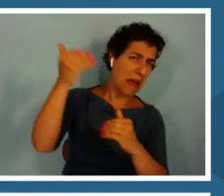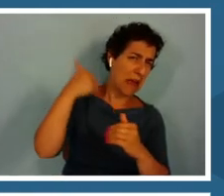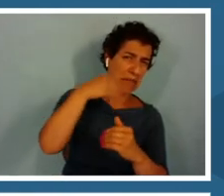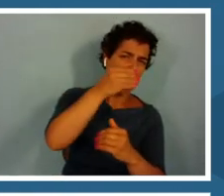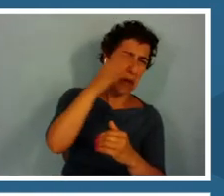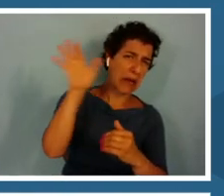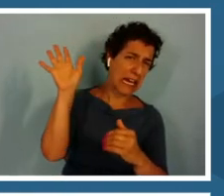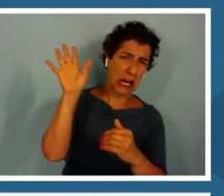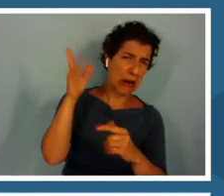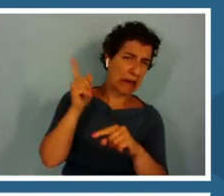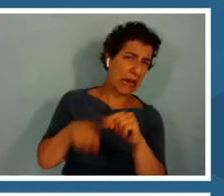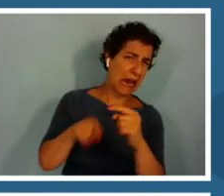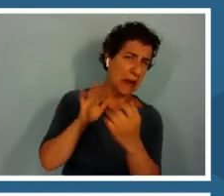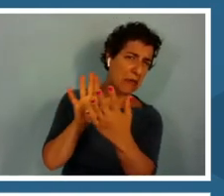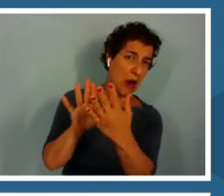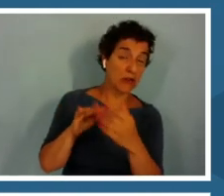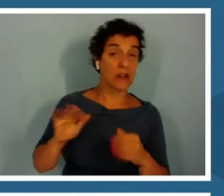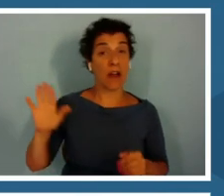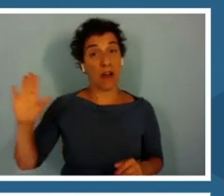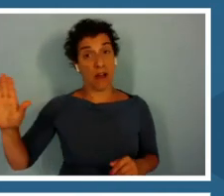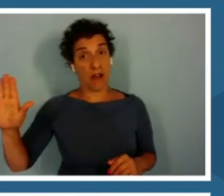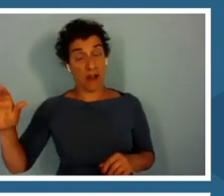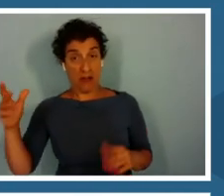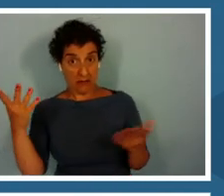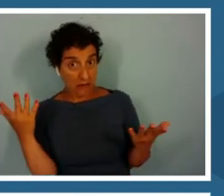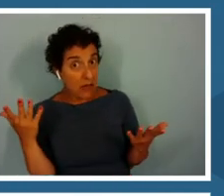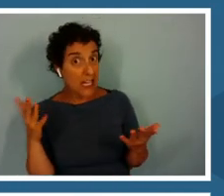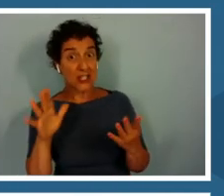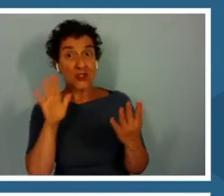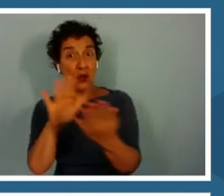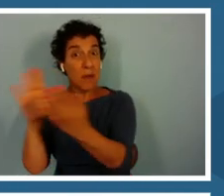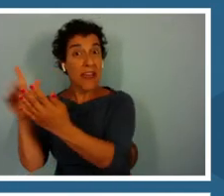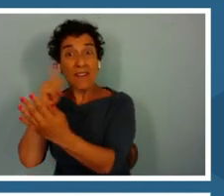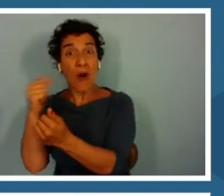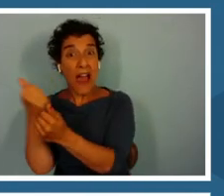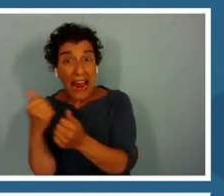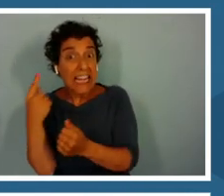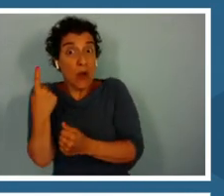Dr. Knowlton's response was, it's too big for any one person. It's not about one person.